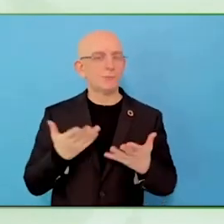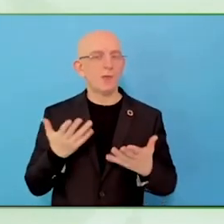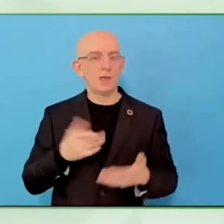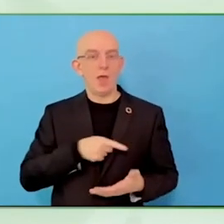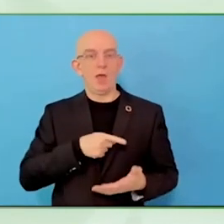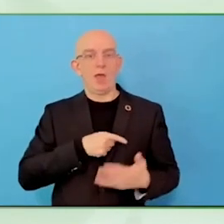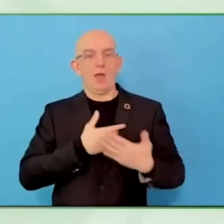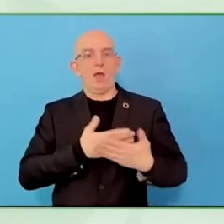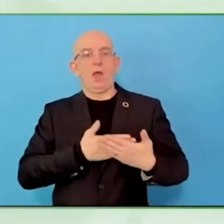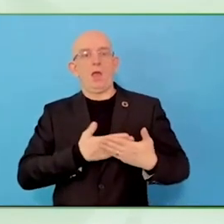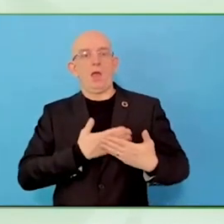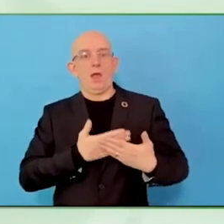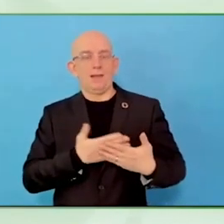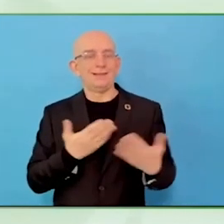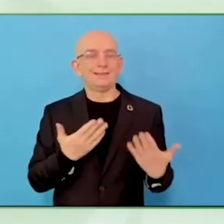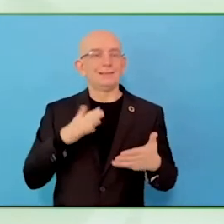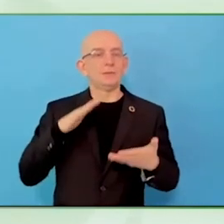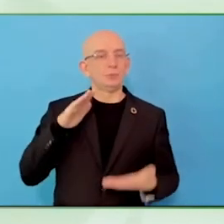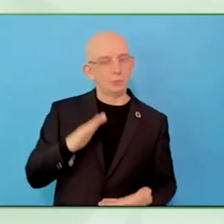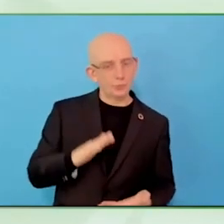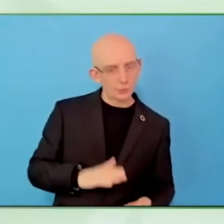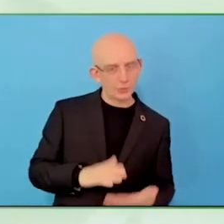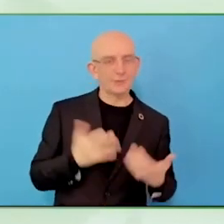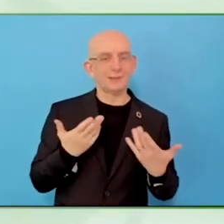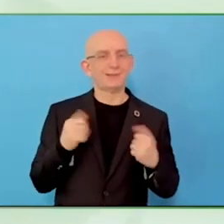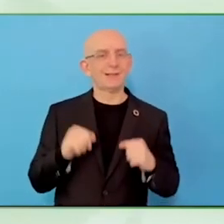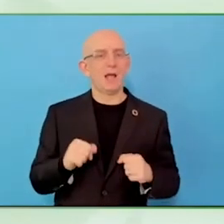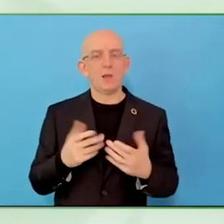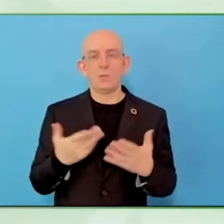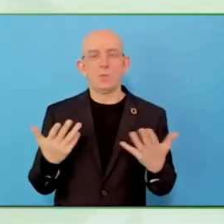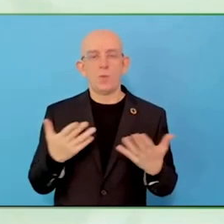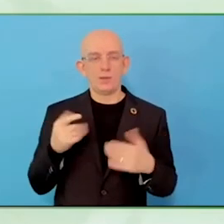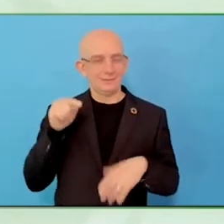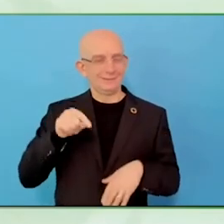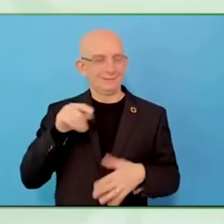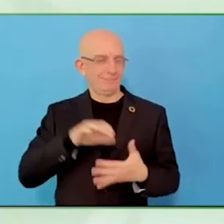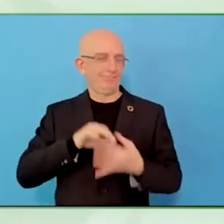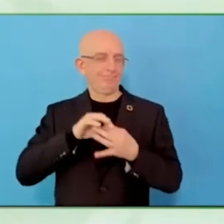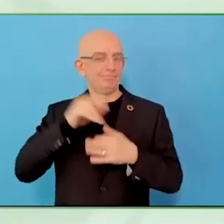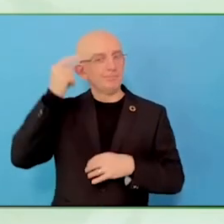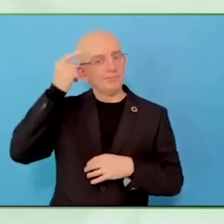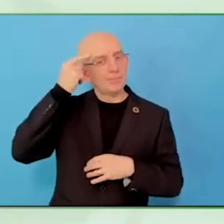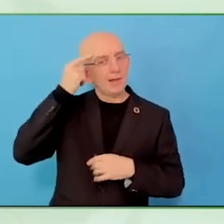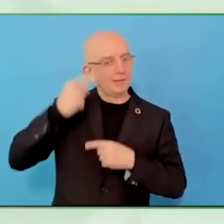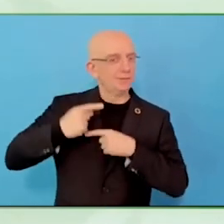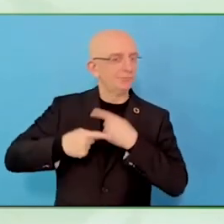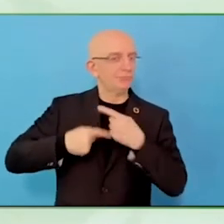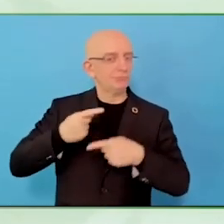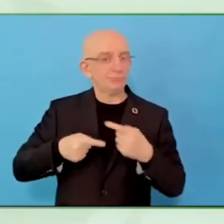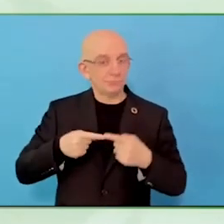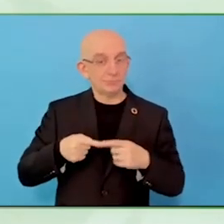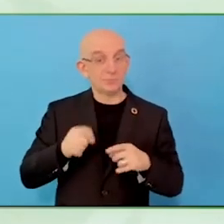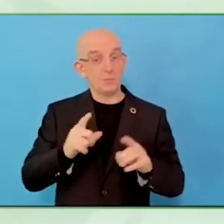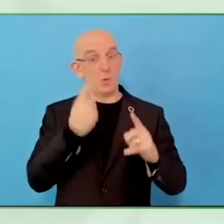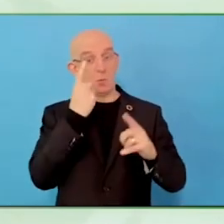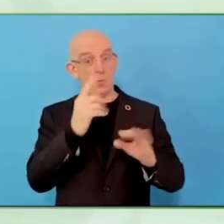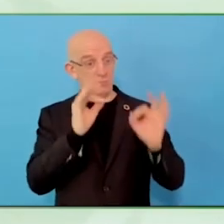Everyone needs his own suit. It is crucial to understand. Me and you are not the same.